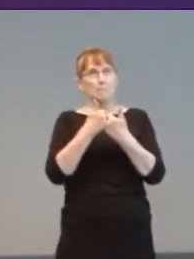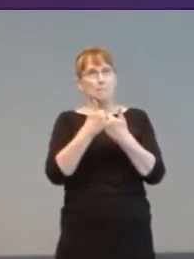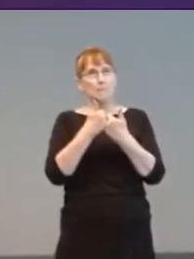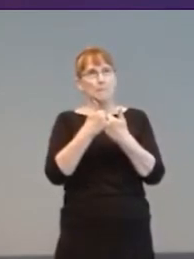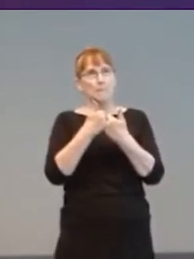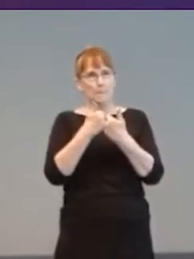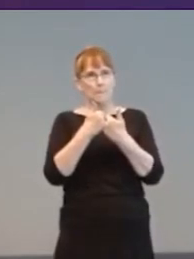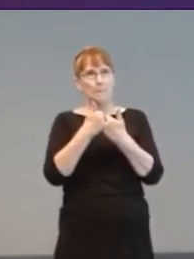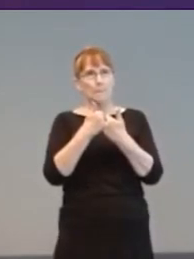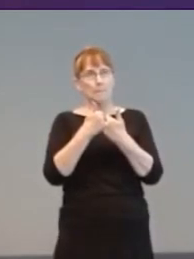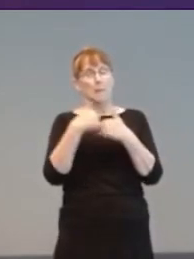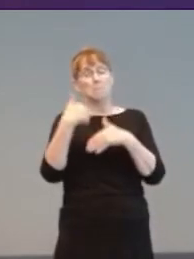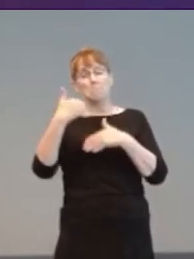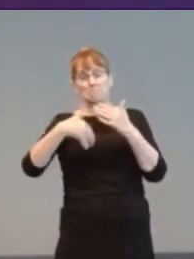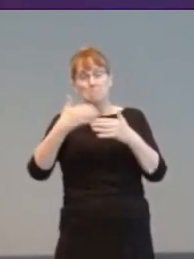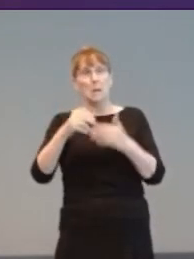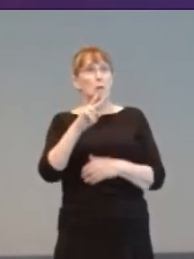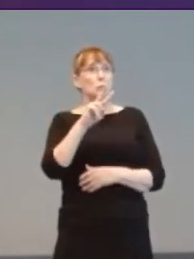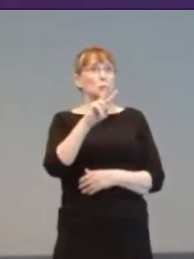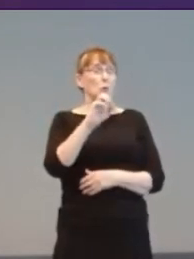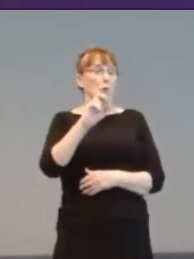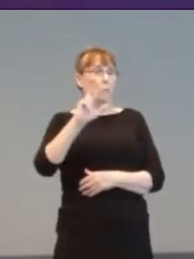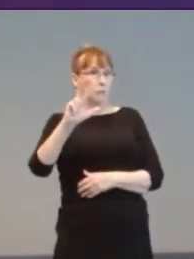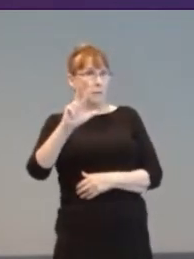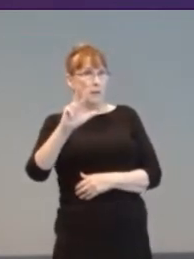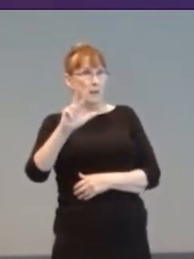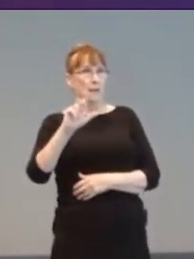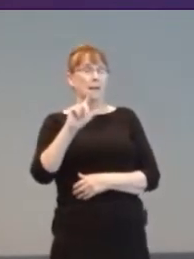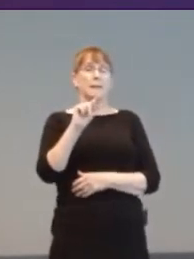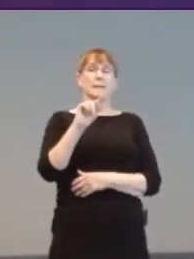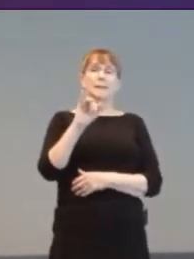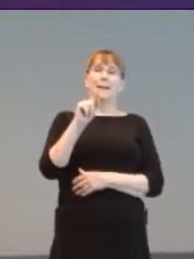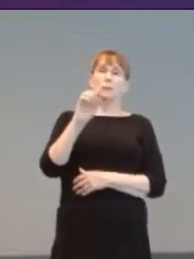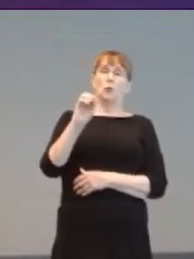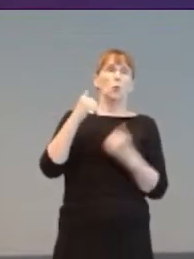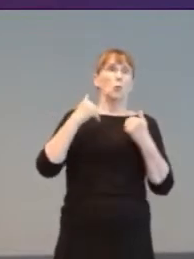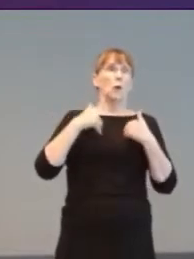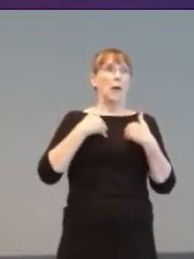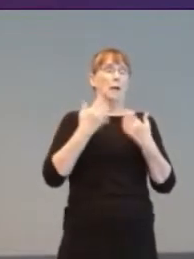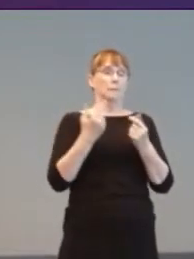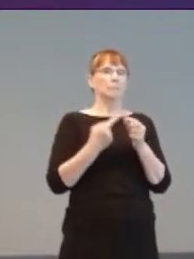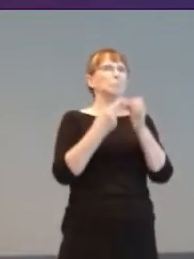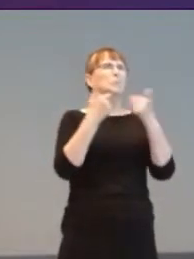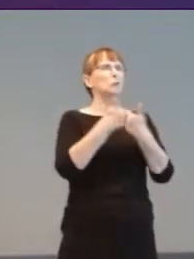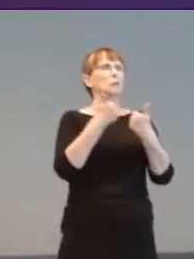In 2003: Taito approved Space Invaders for Blind. Another Japanese language